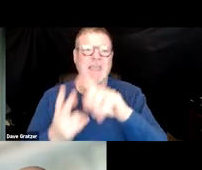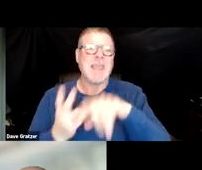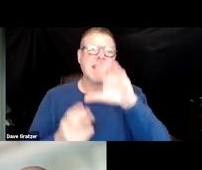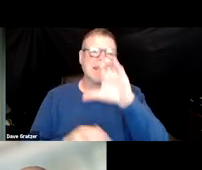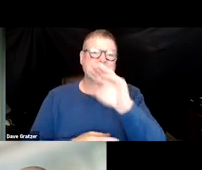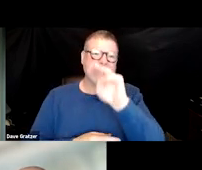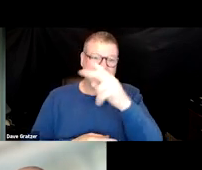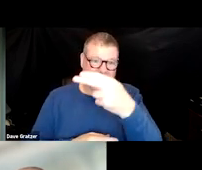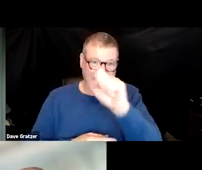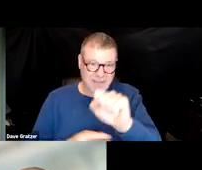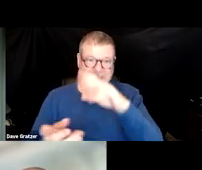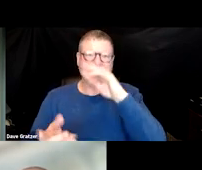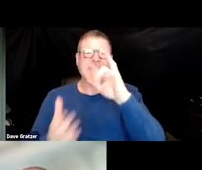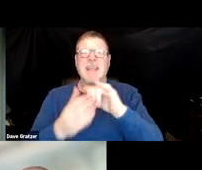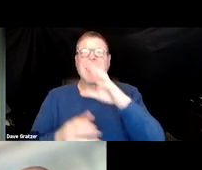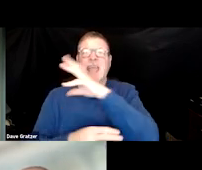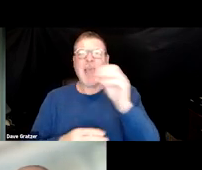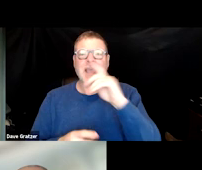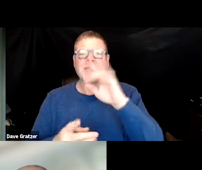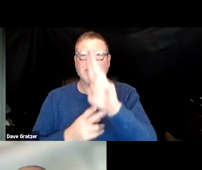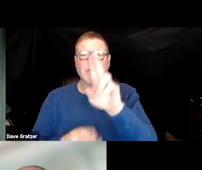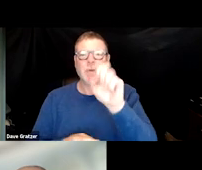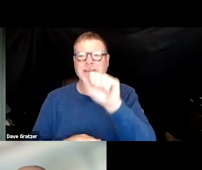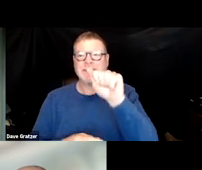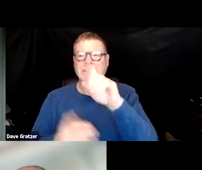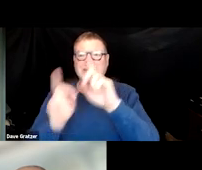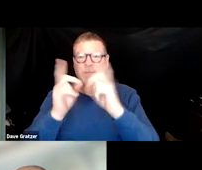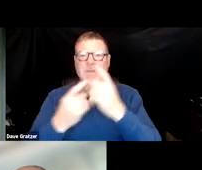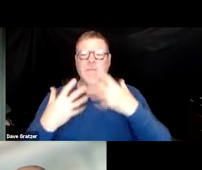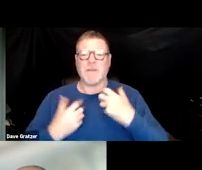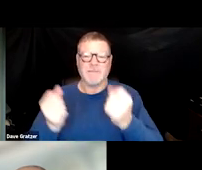and Mental Health Services Administration or the U.S. Department of Health and Human Services.